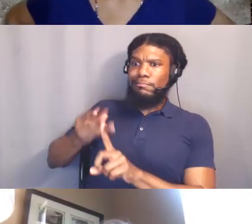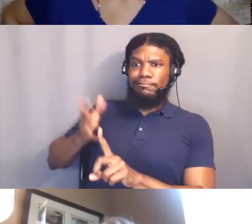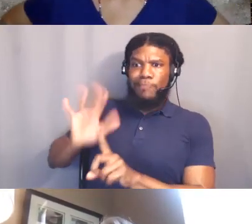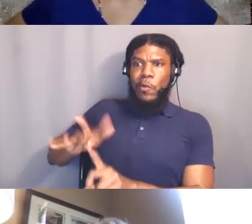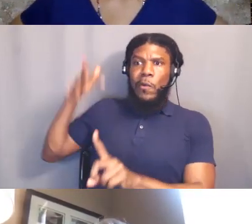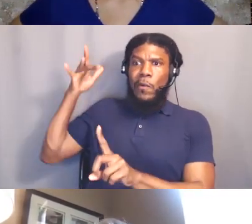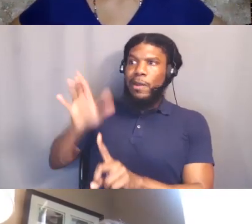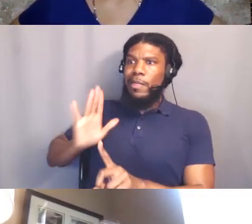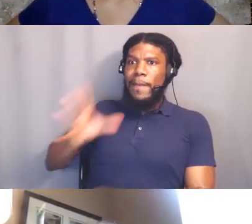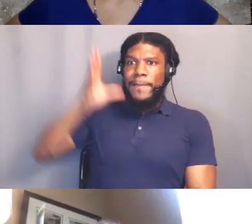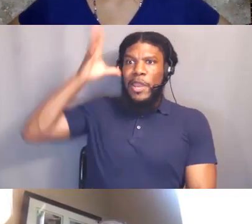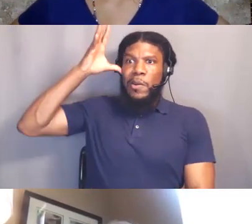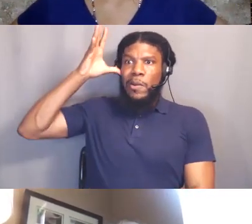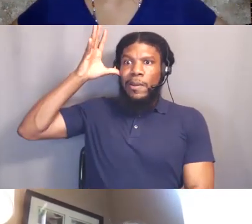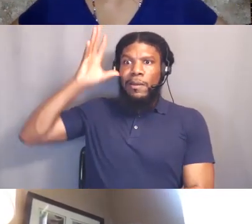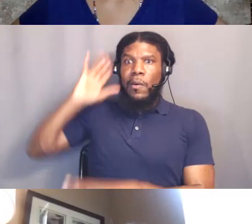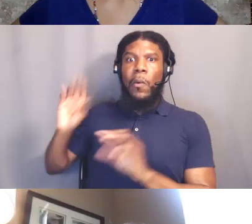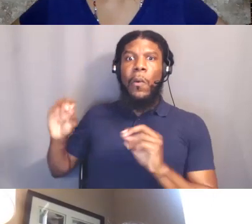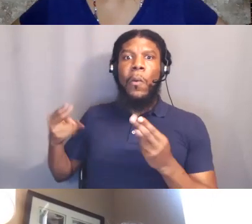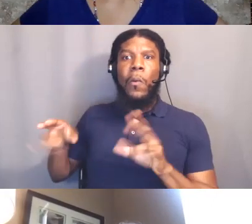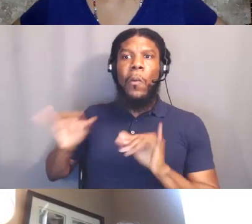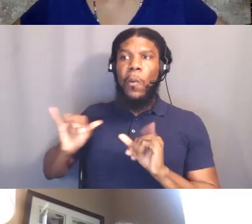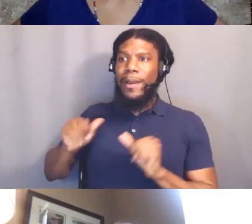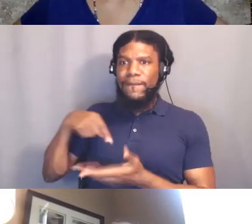of who their parents are, what they can afford, that type of thing.